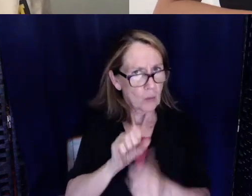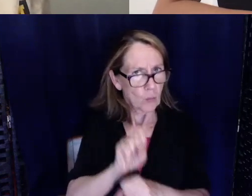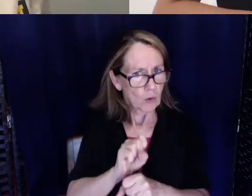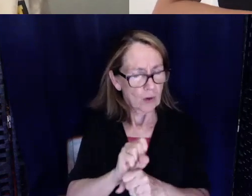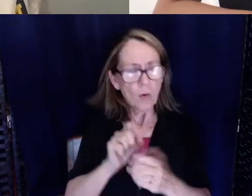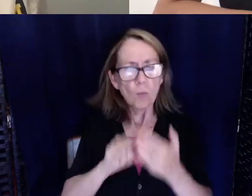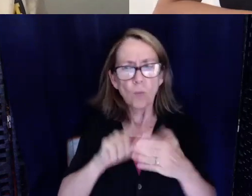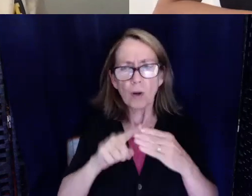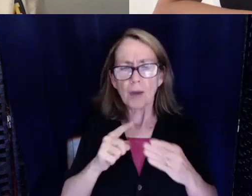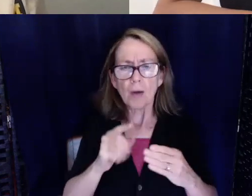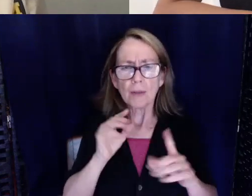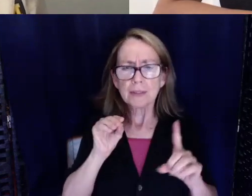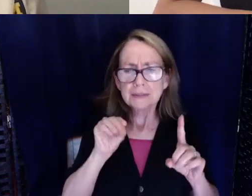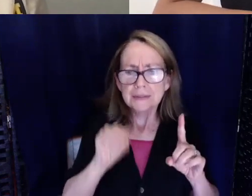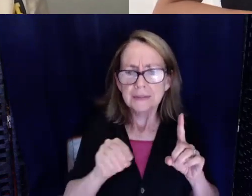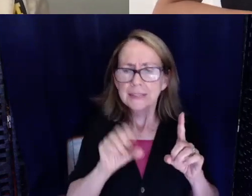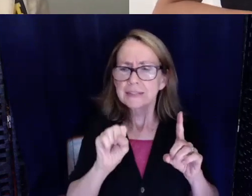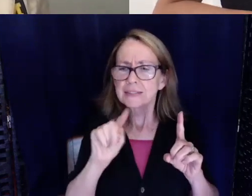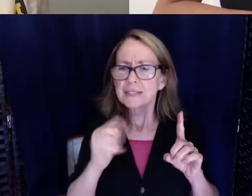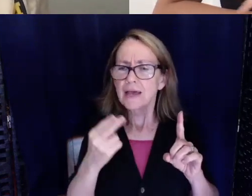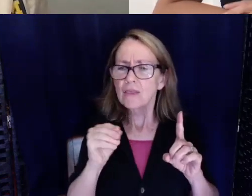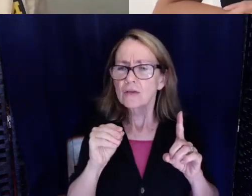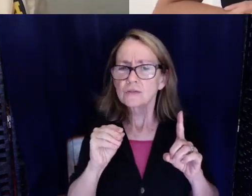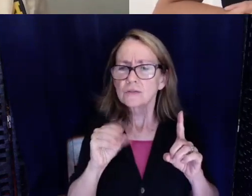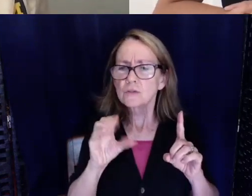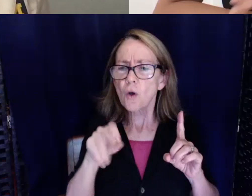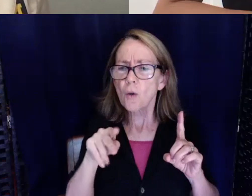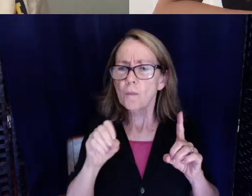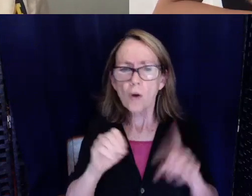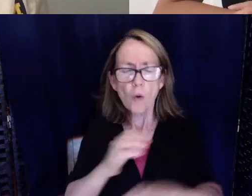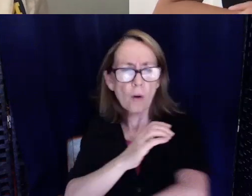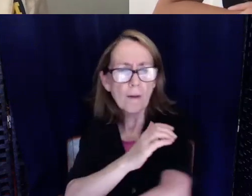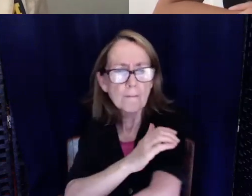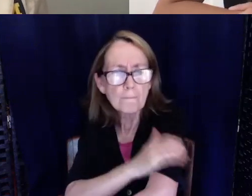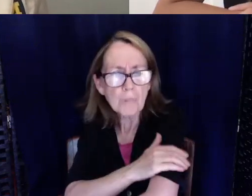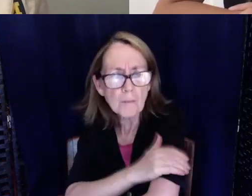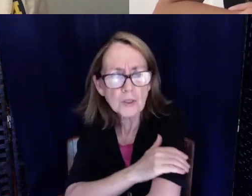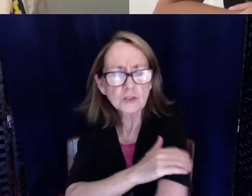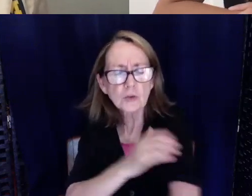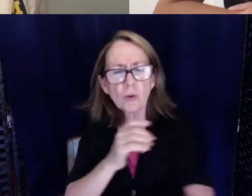stethoscope? What about blood pressure? Can you speak a little bit about some of the specialized equipment that you use?